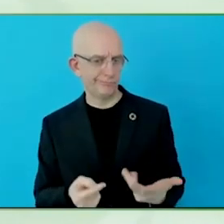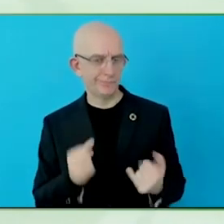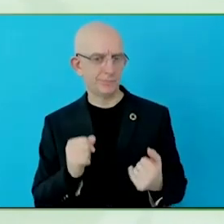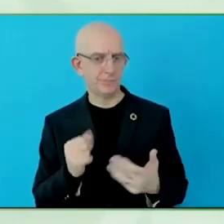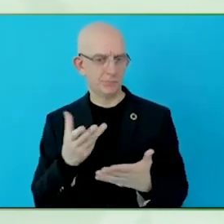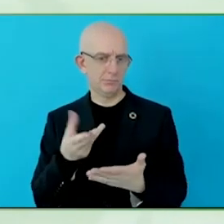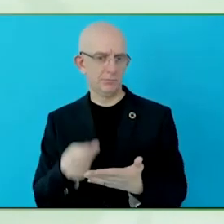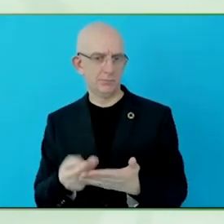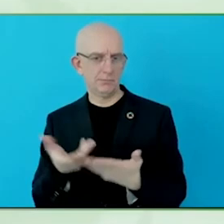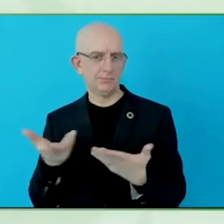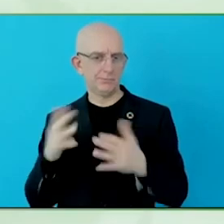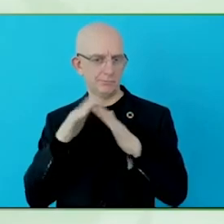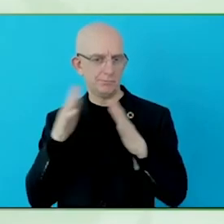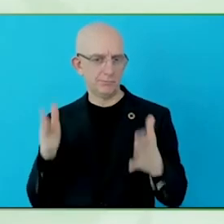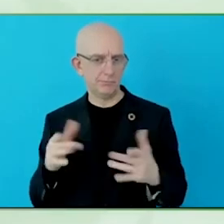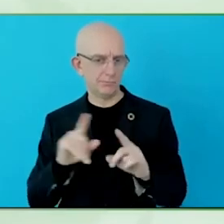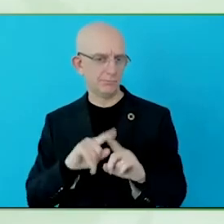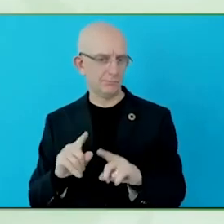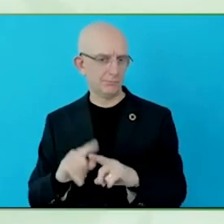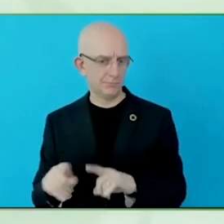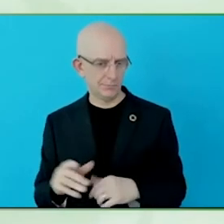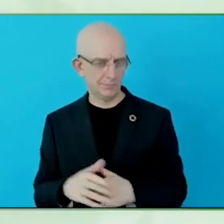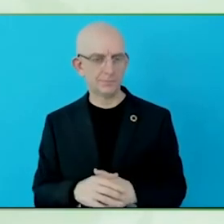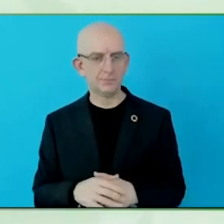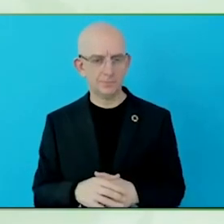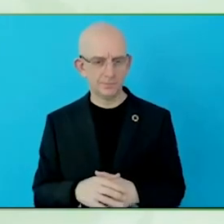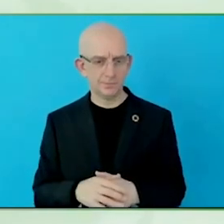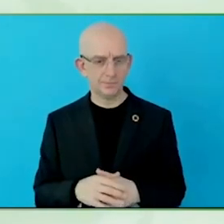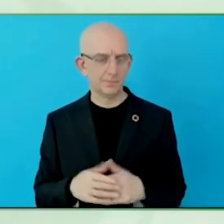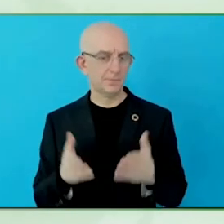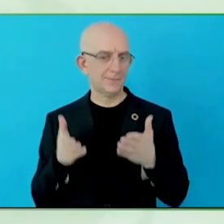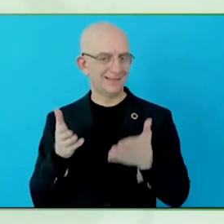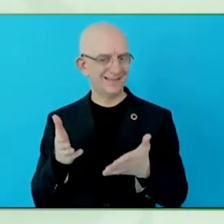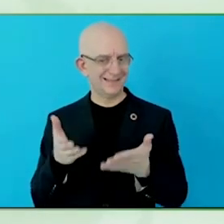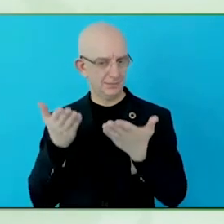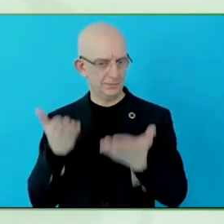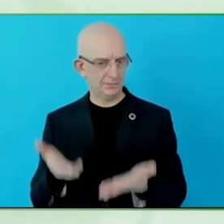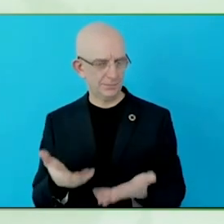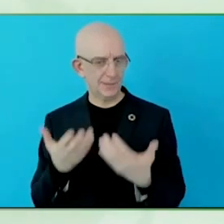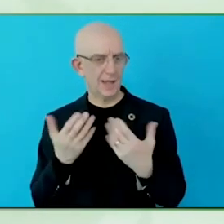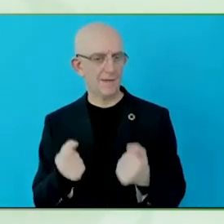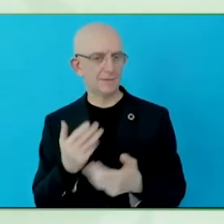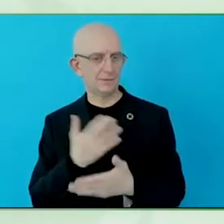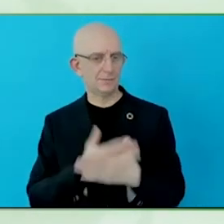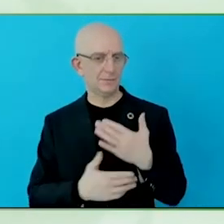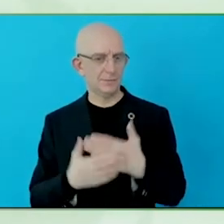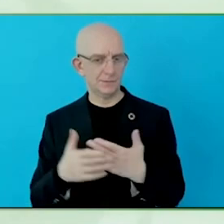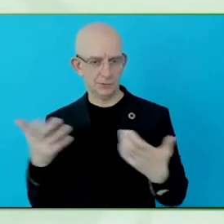That is a great question and is quite a unique challenge in a large organisation.